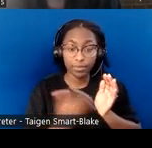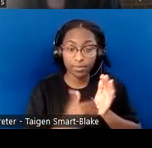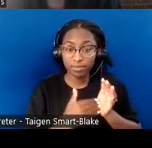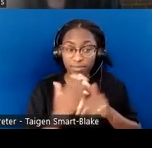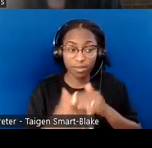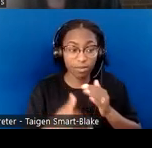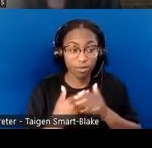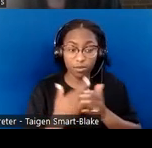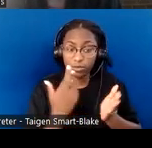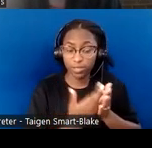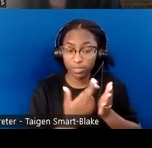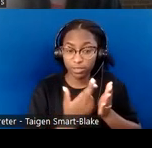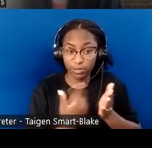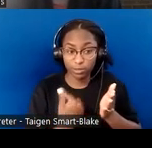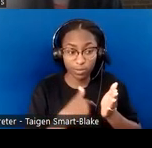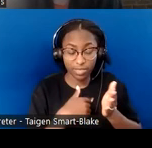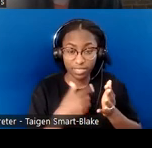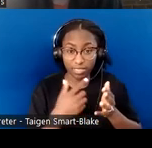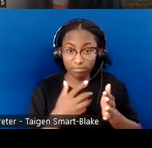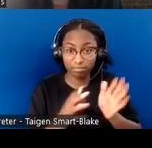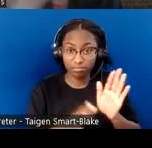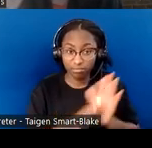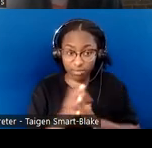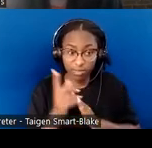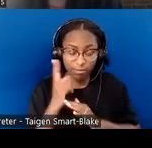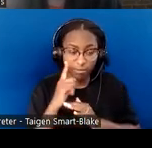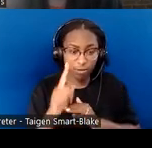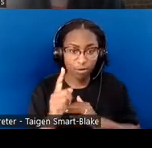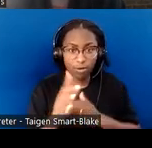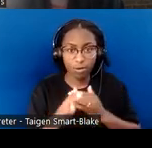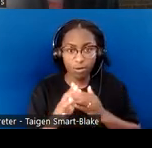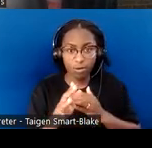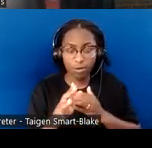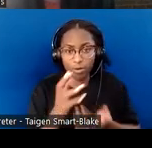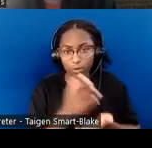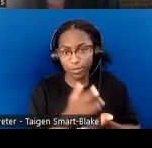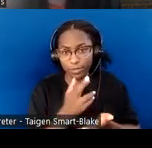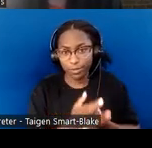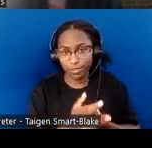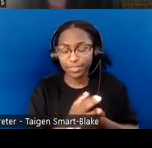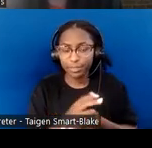that we've put together on our website. Everything's there; we will continue to build it over the next few days as we get more pieces